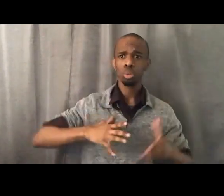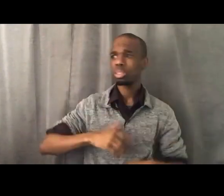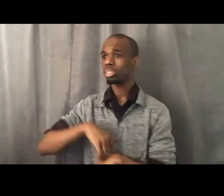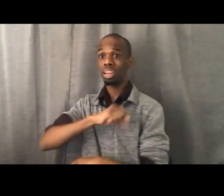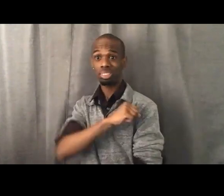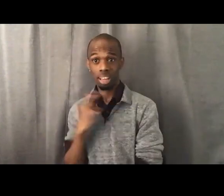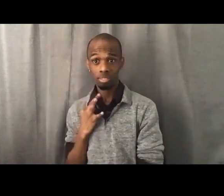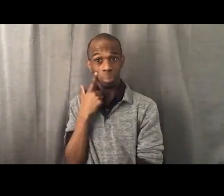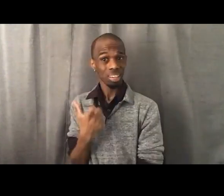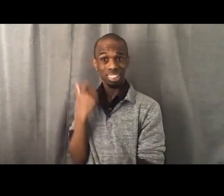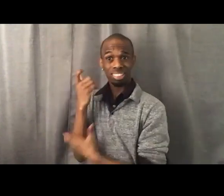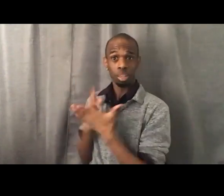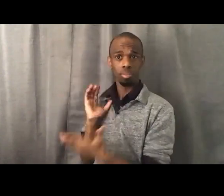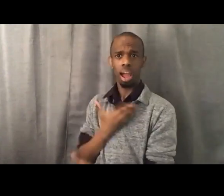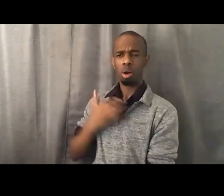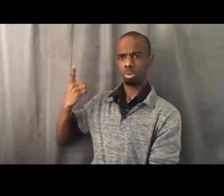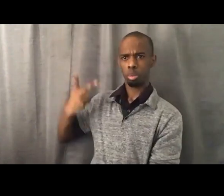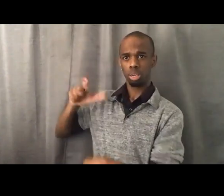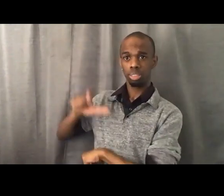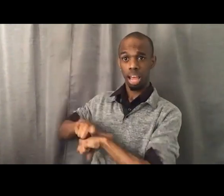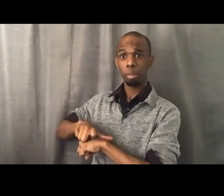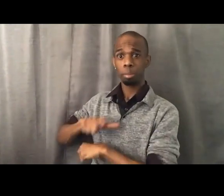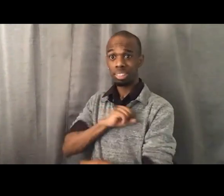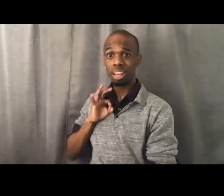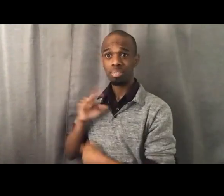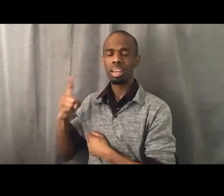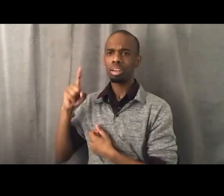are making like $30,000 a year. They're hungry sometimes.